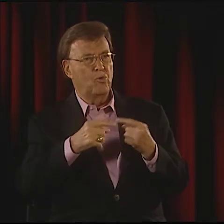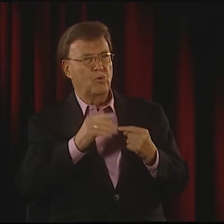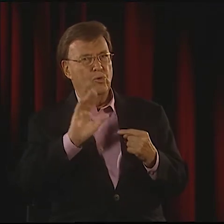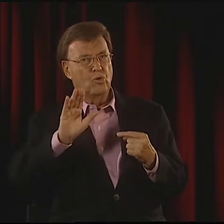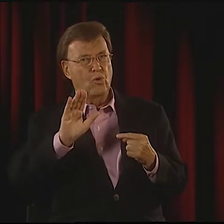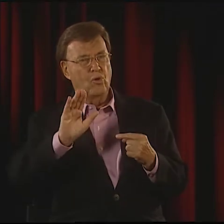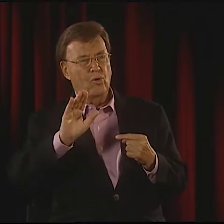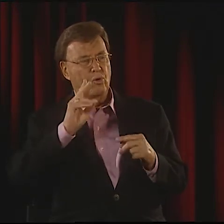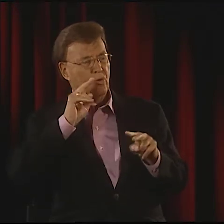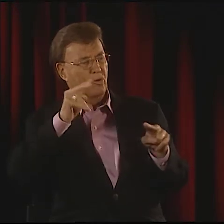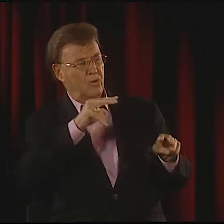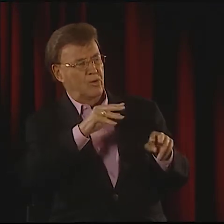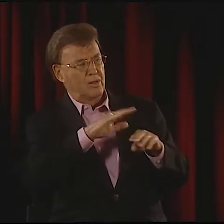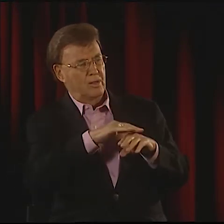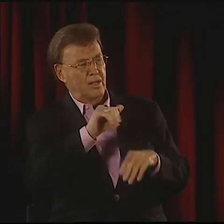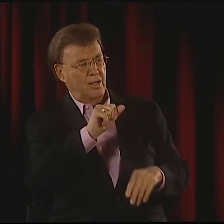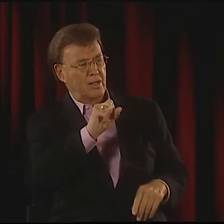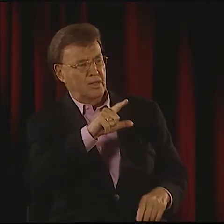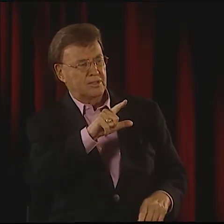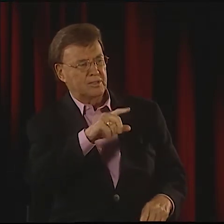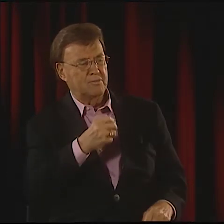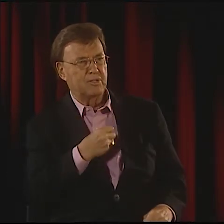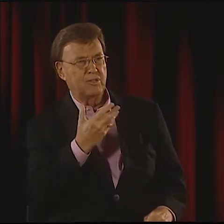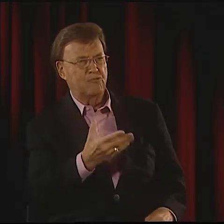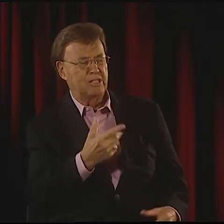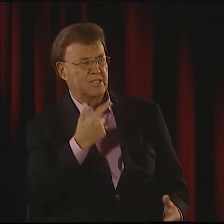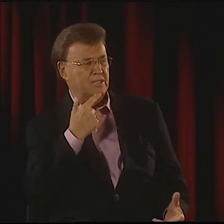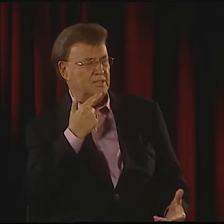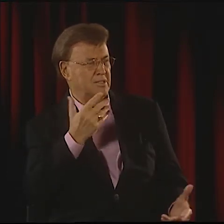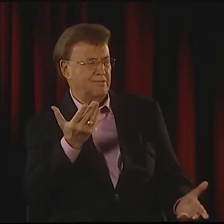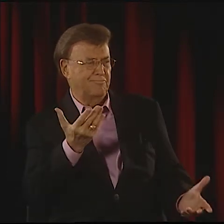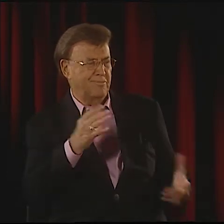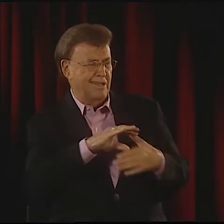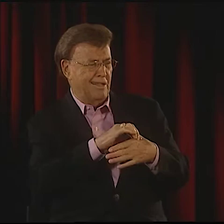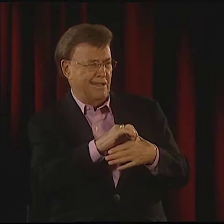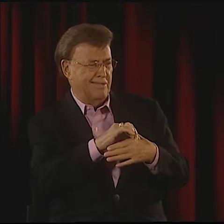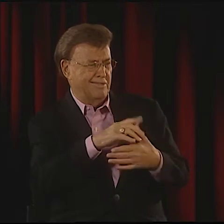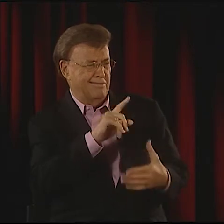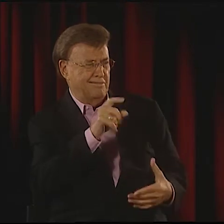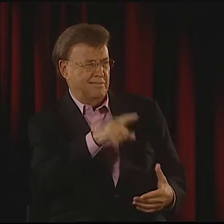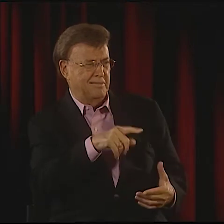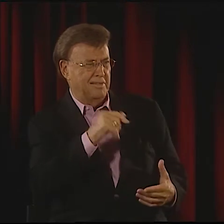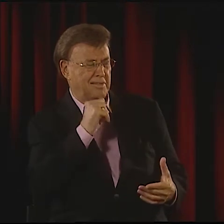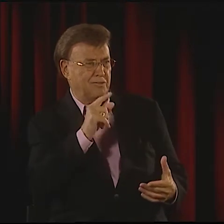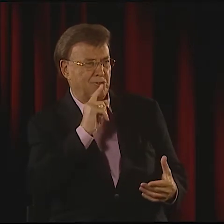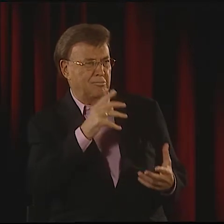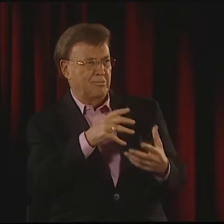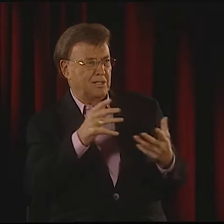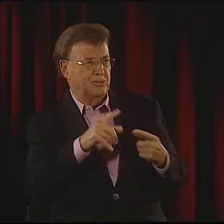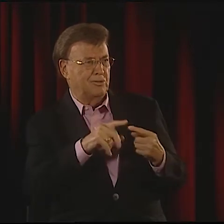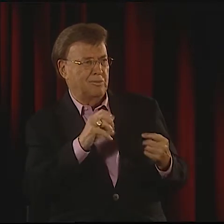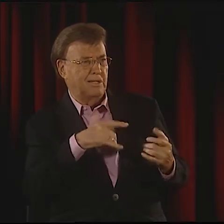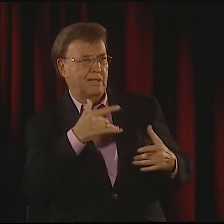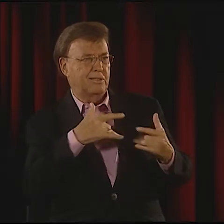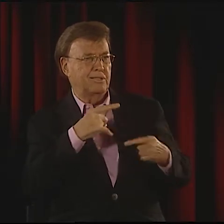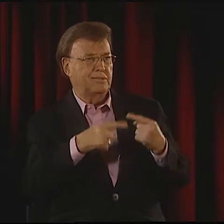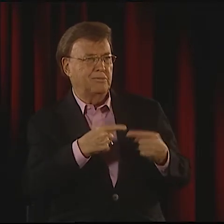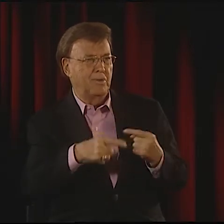I REMEMBER AGAIN ELLA IN HER TIME, SHE WAS SPEAKING ABOUT HER VIEW AND WHAT SHE WAS THINKING.